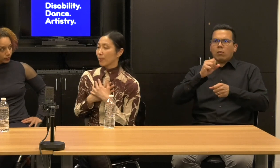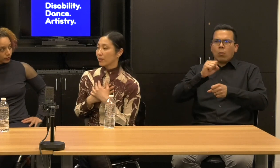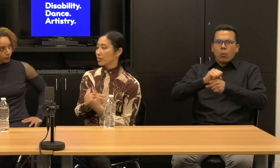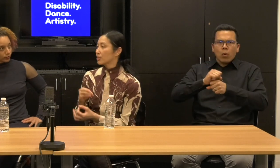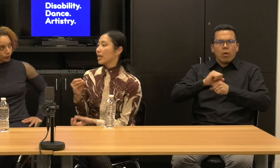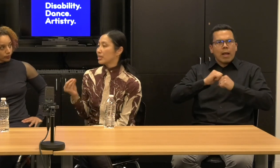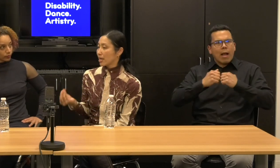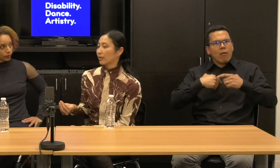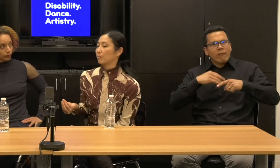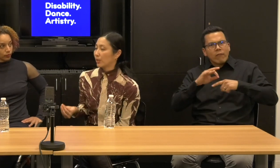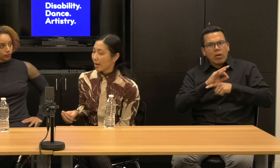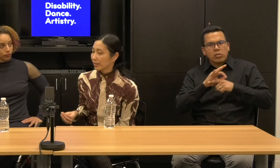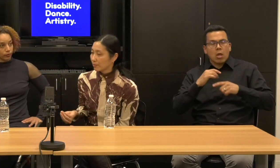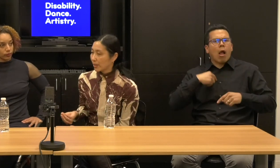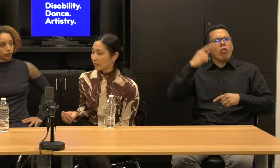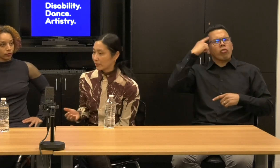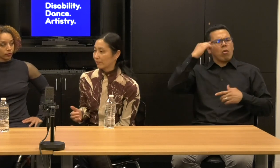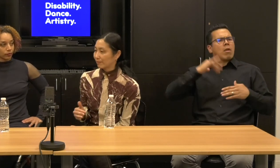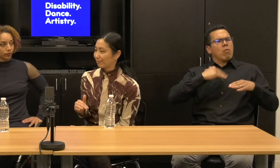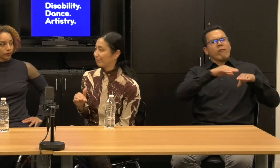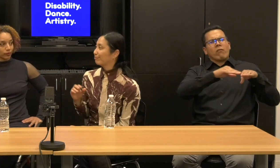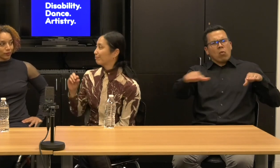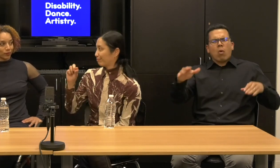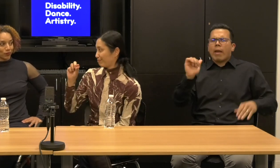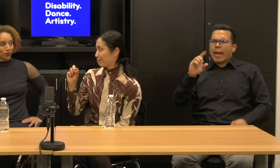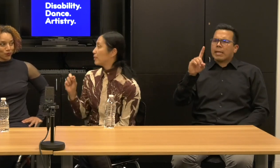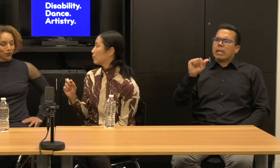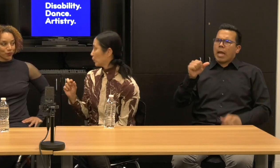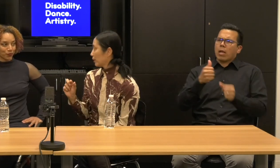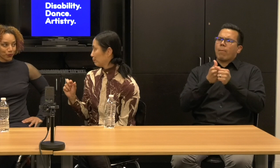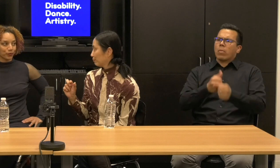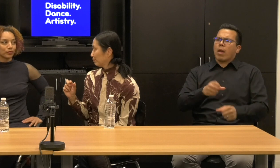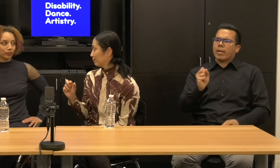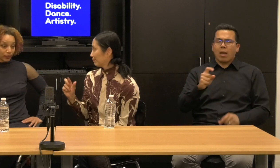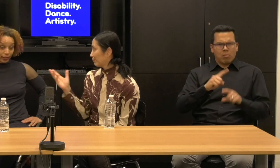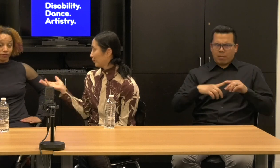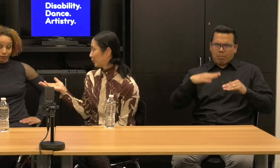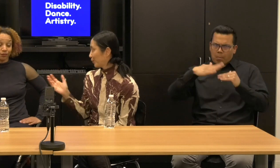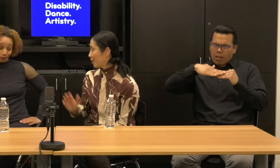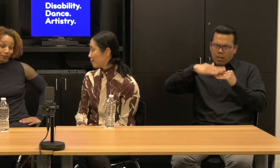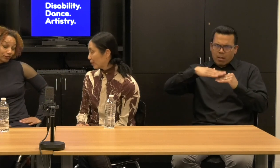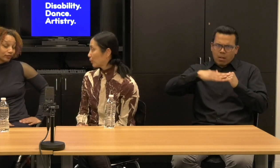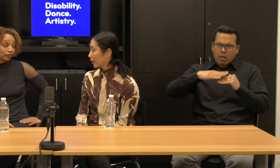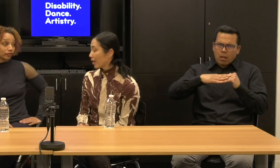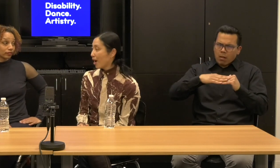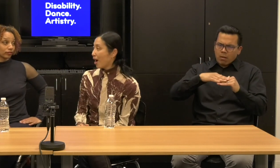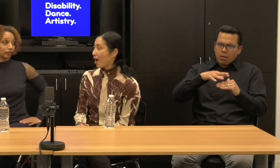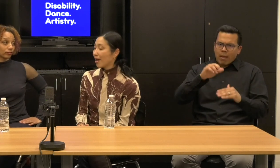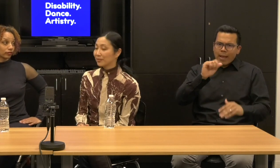I always thought our spaces ADA compliant, but minimally, minimally.